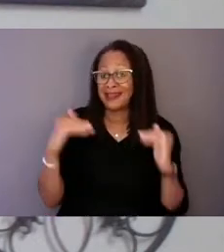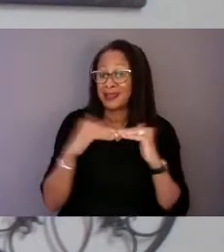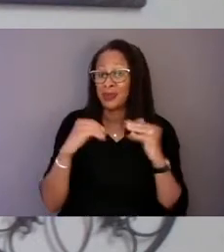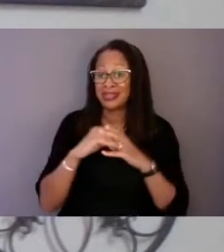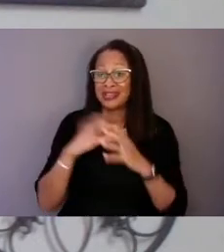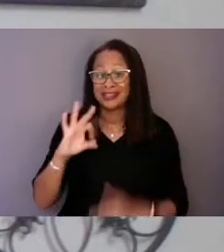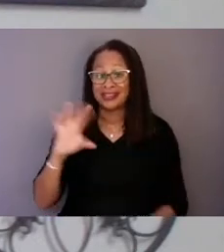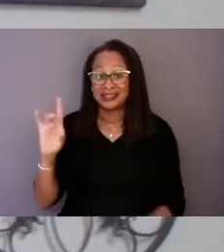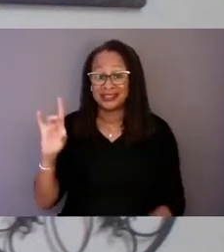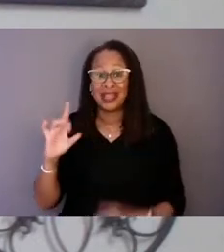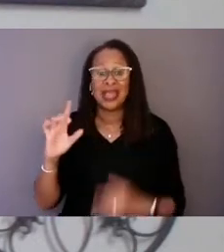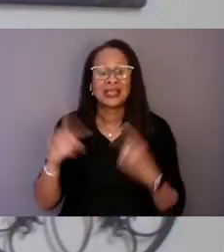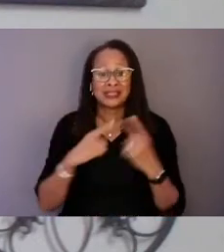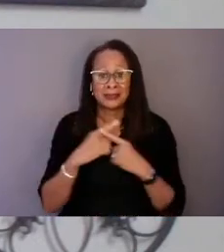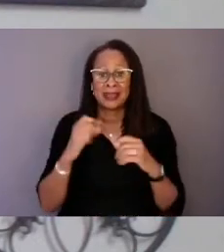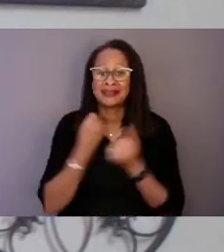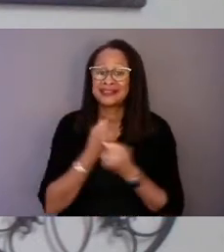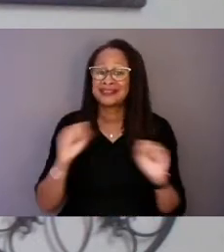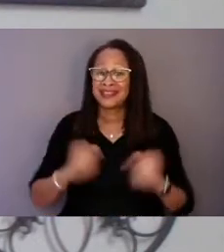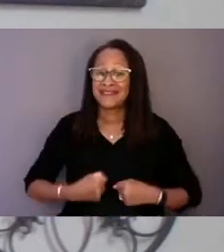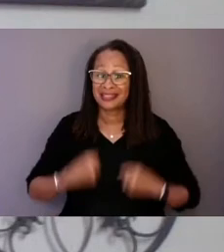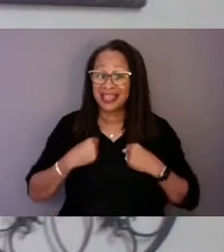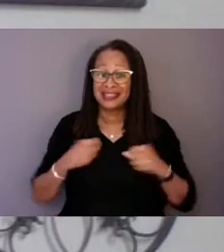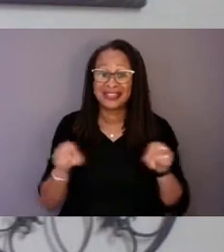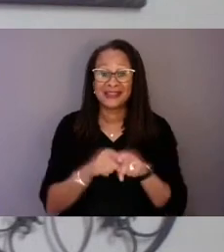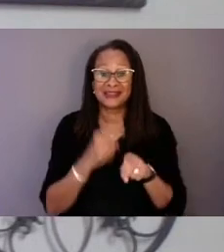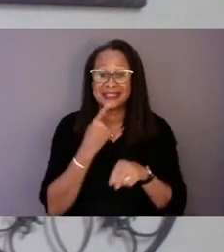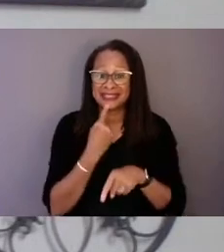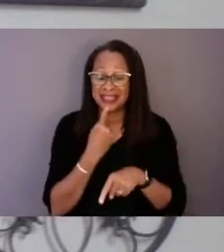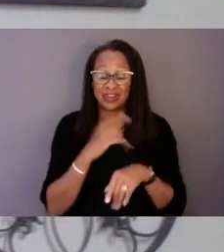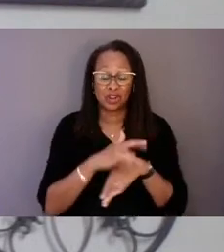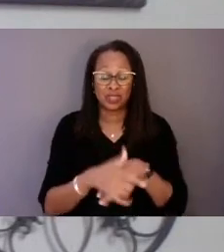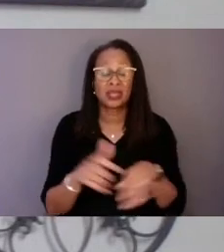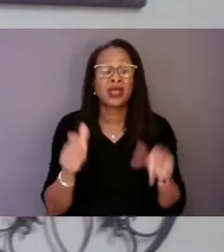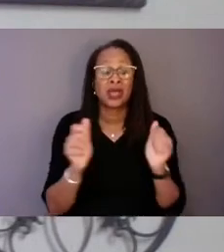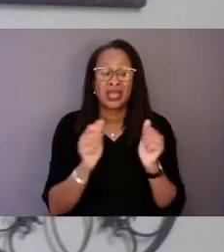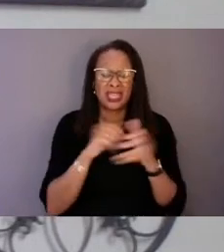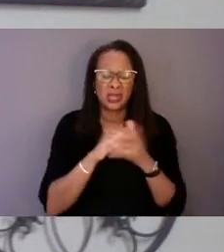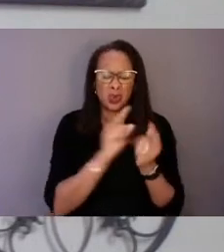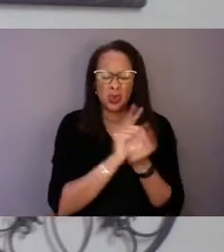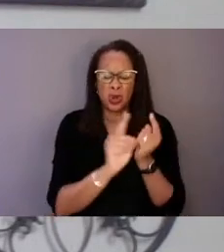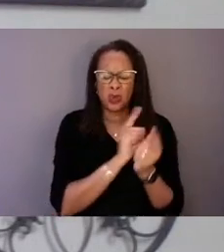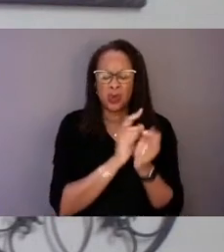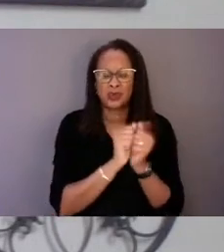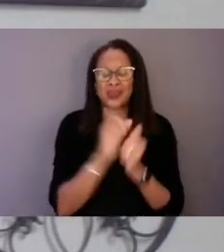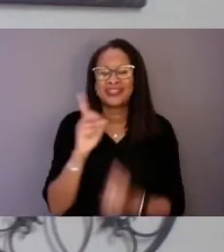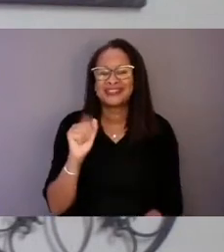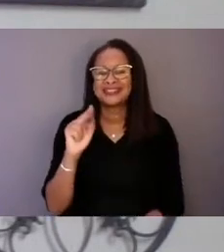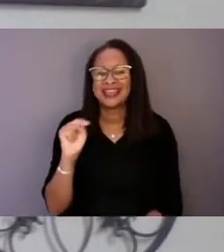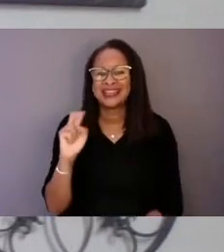as we said earlier in our one-on-one with Dan Gilson. This is about ensuring that we don't hear stories anymore in the news